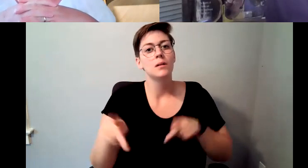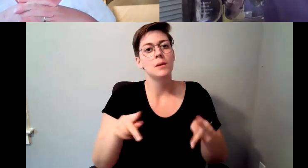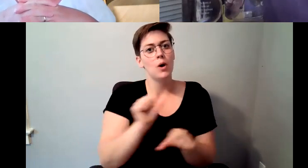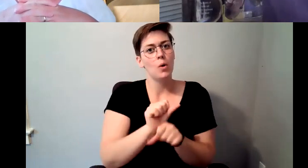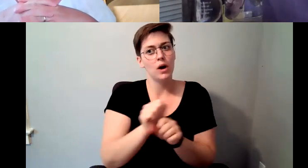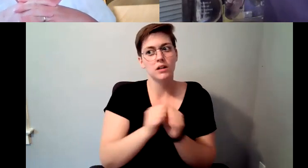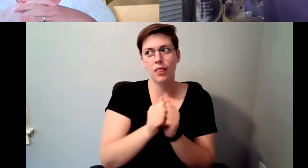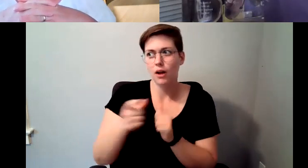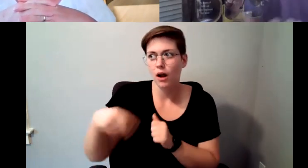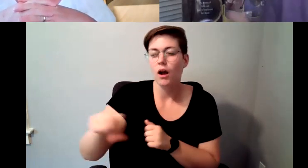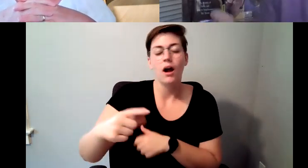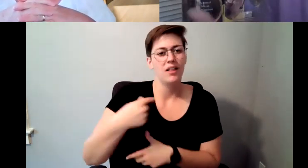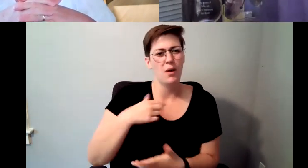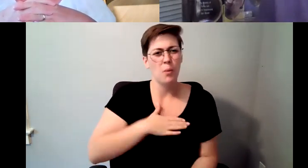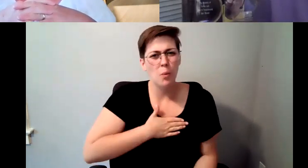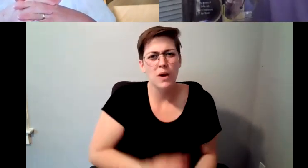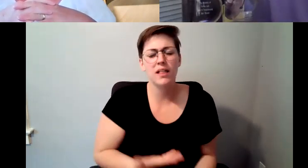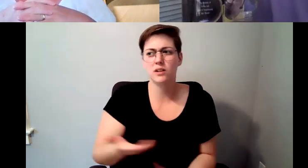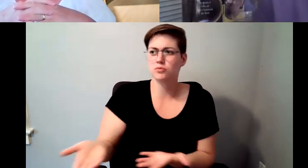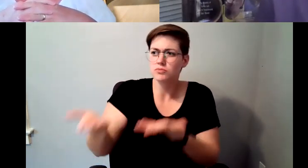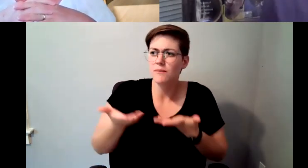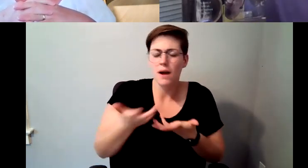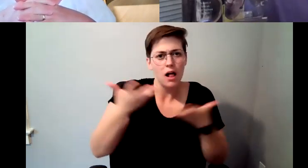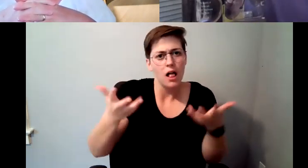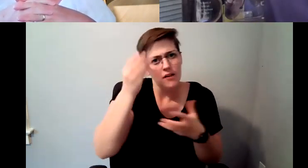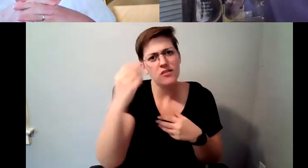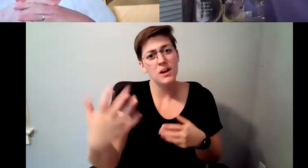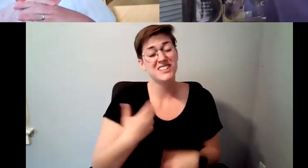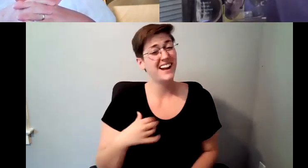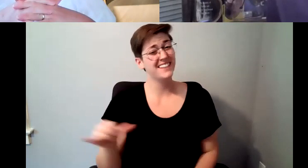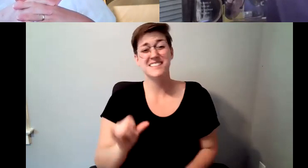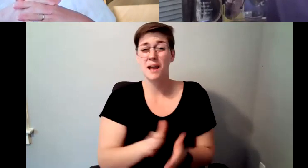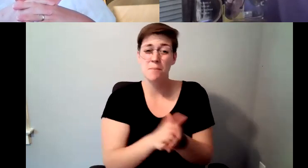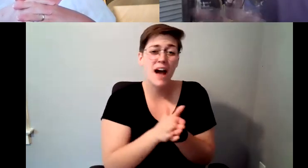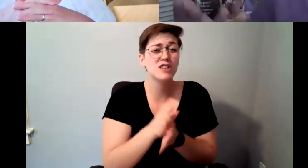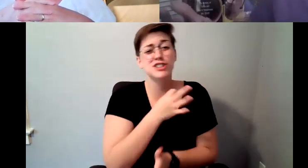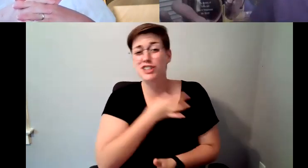give me so much and that same passionate curious guy that I described earlier was then in Starbucks